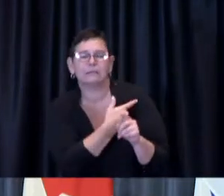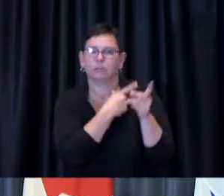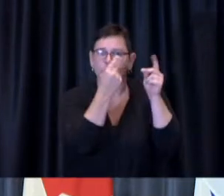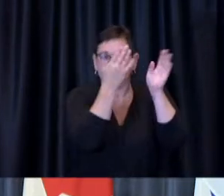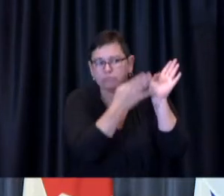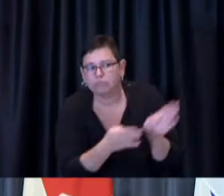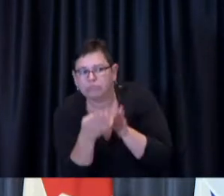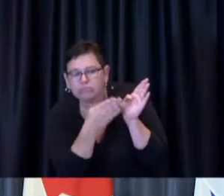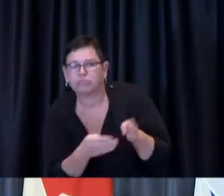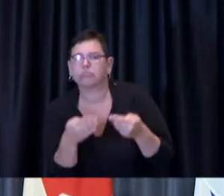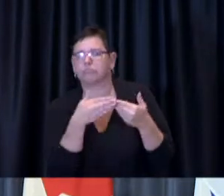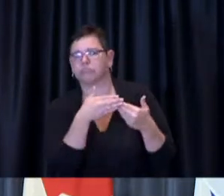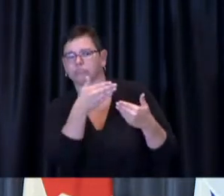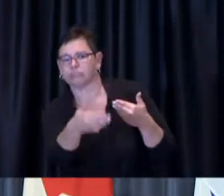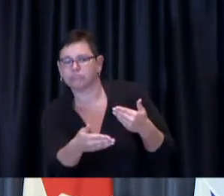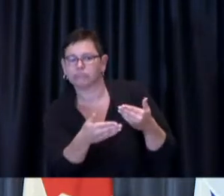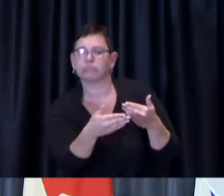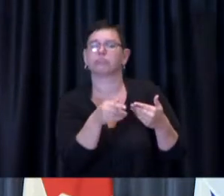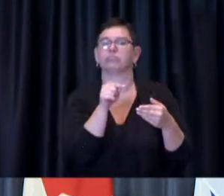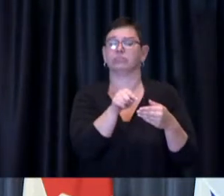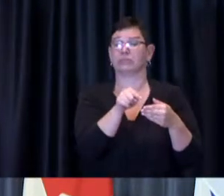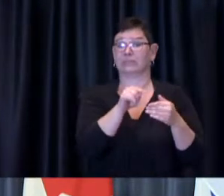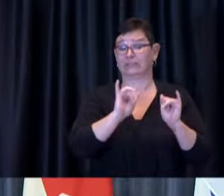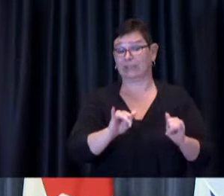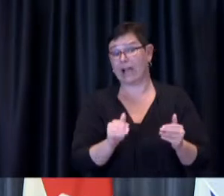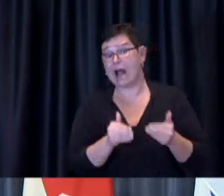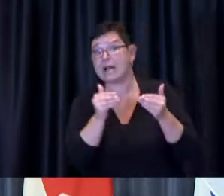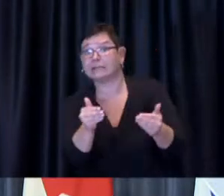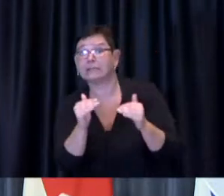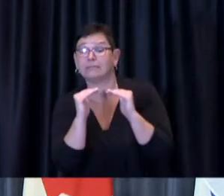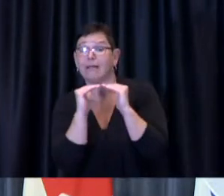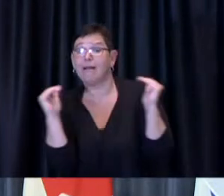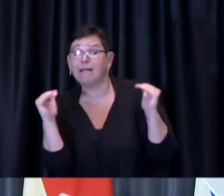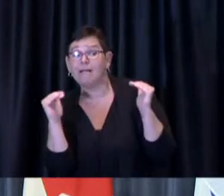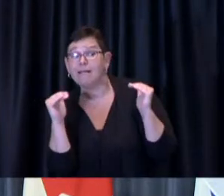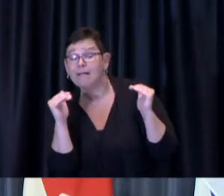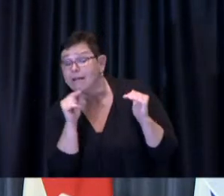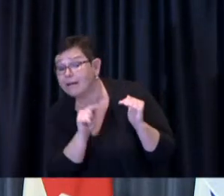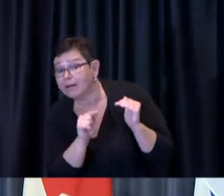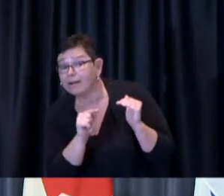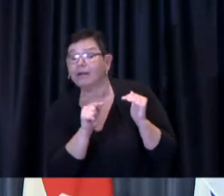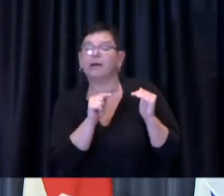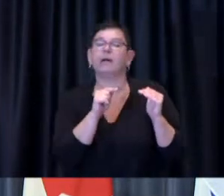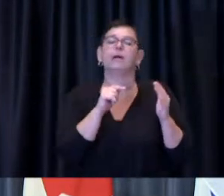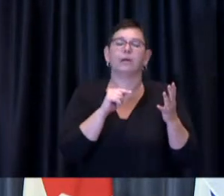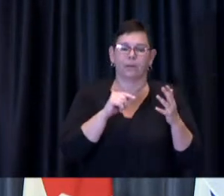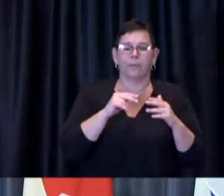In this next phase of the vaccination campaign we are building on our mobile successes,